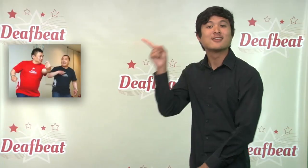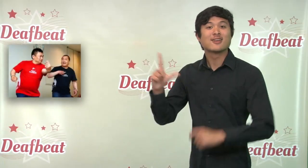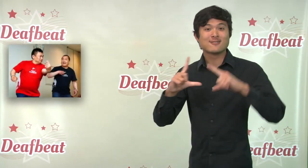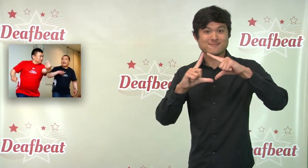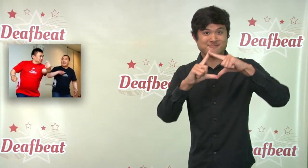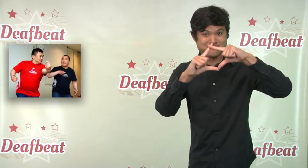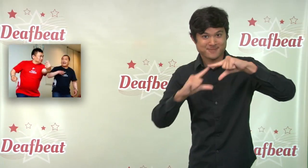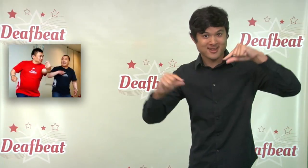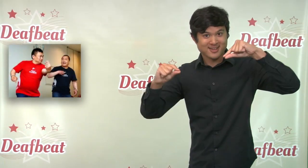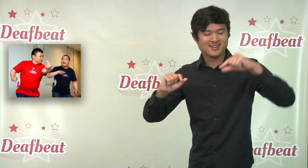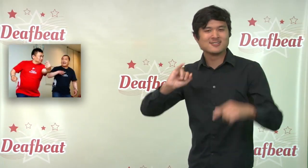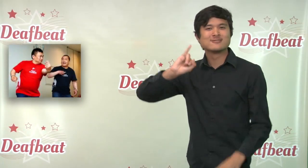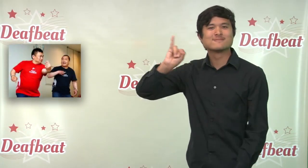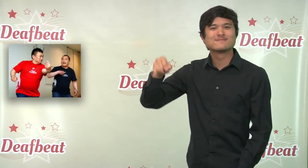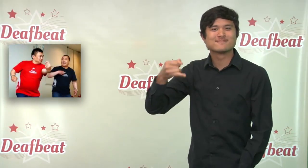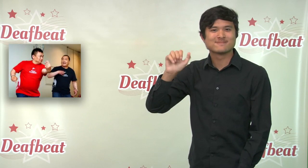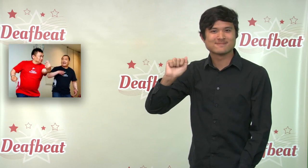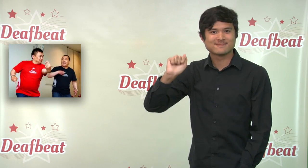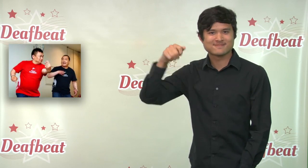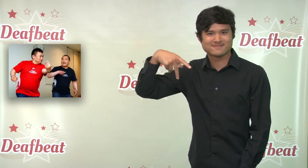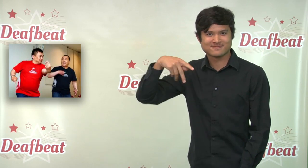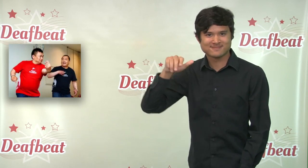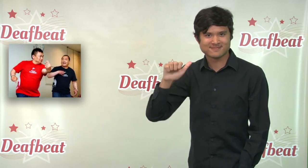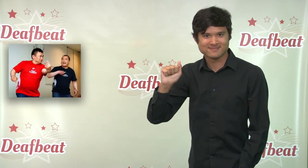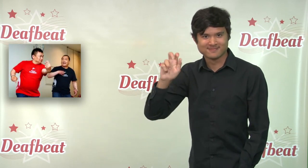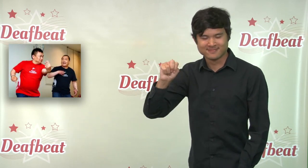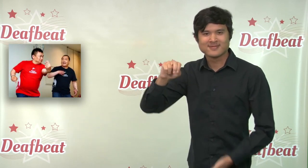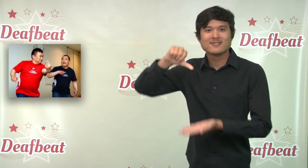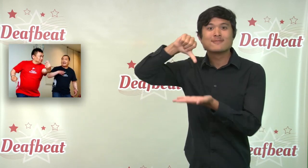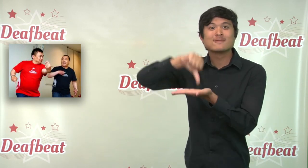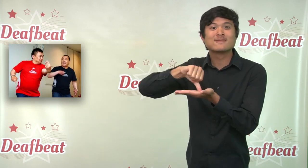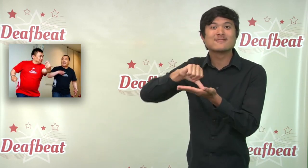In Osaka, Japan, a hearing man and a